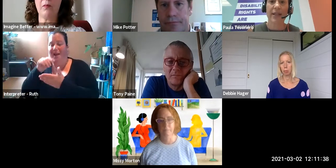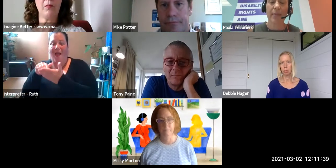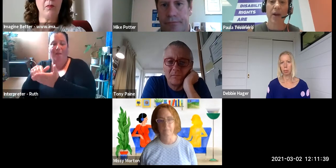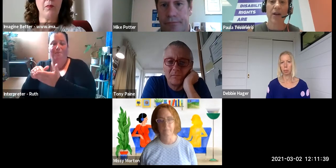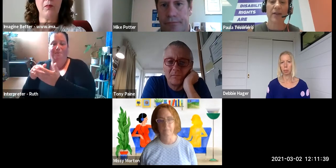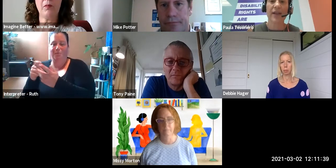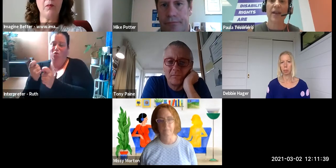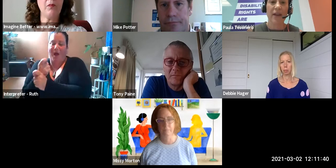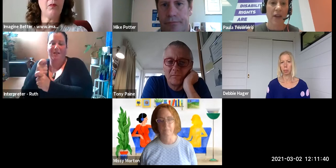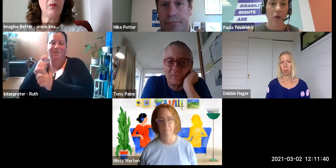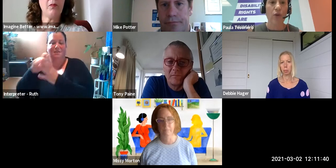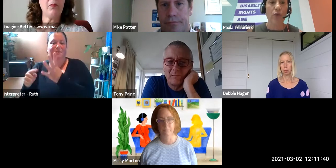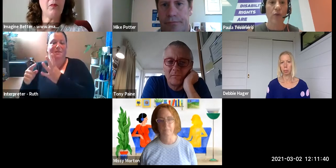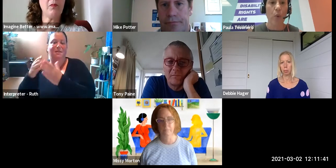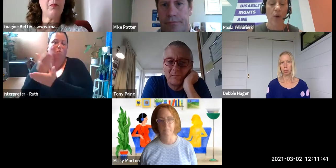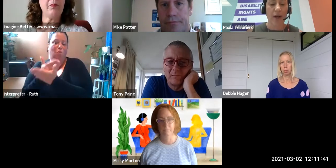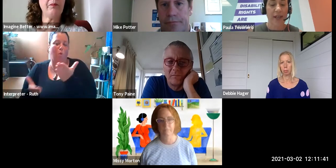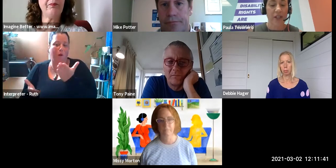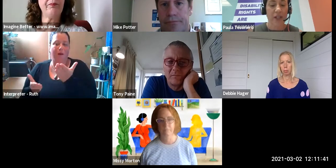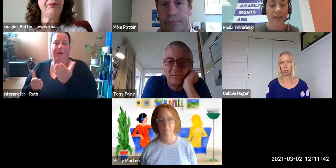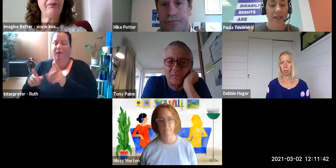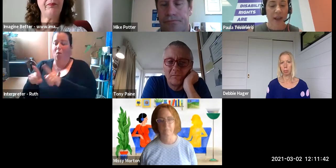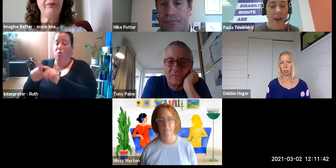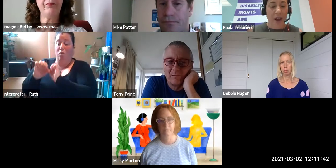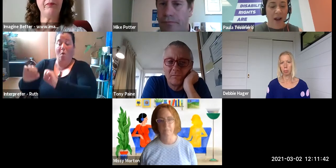down barriers in their own organisations.